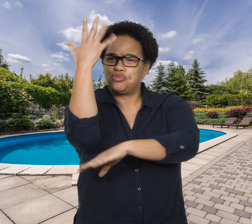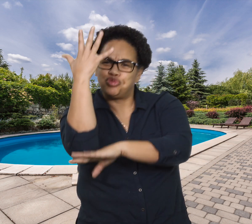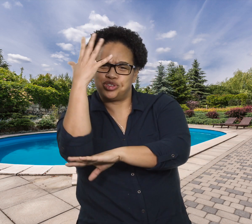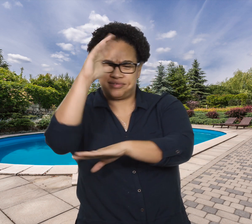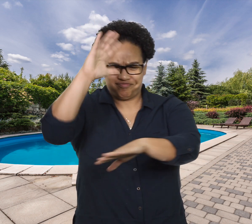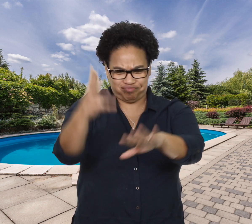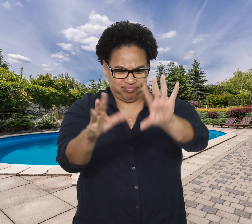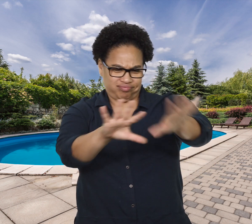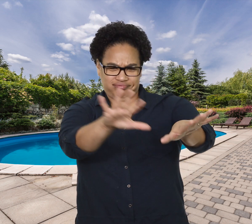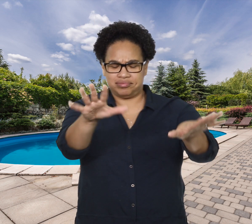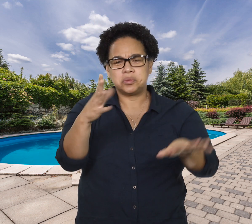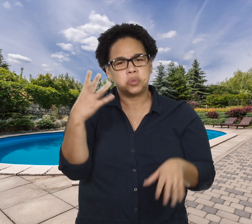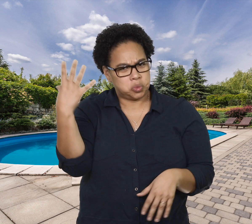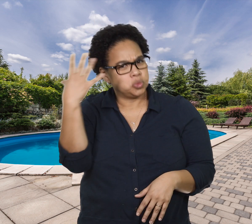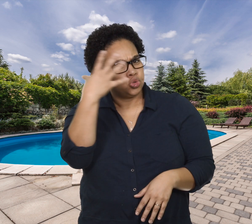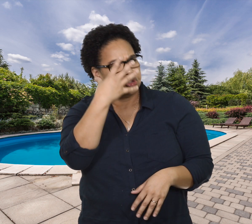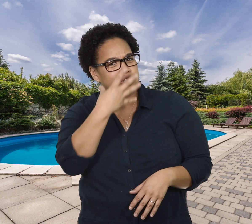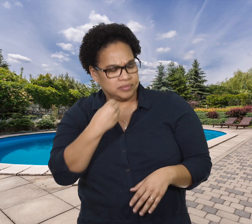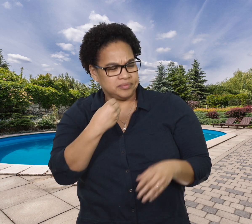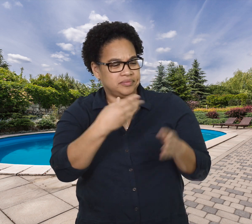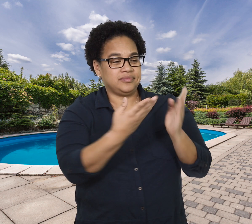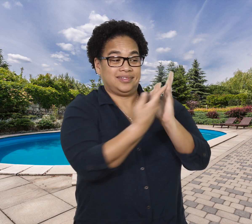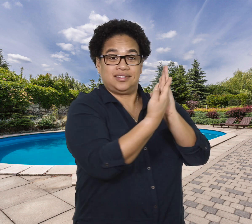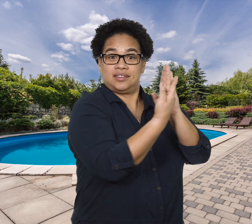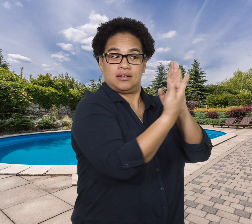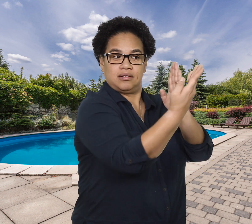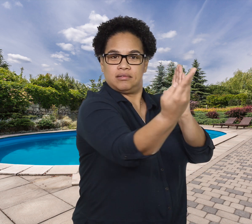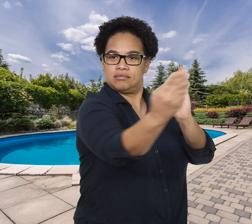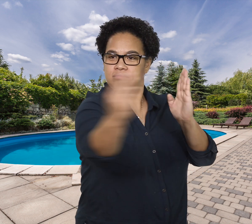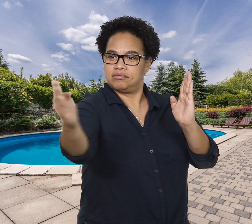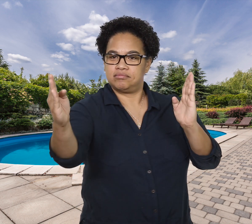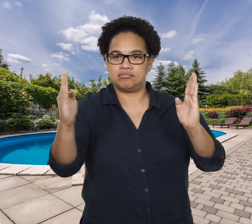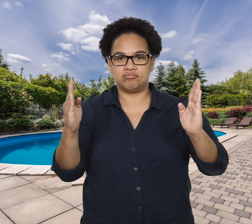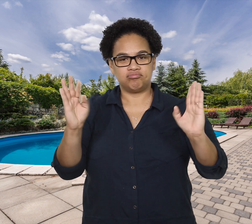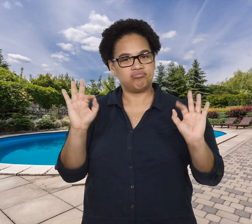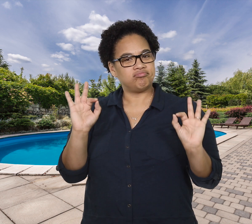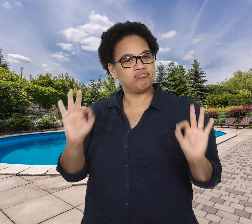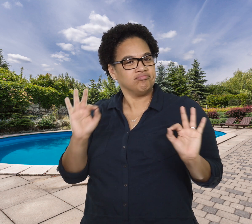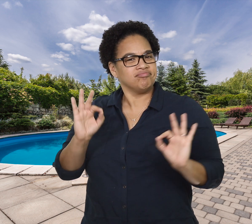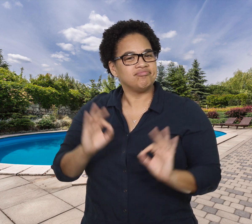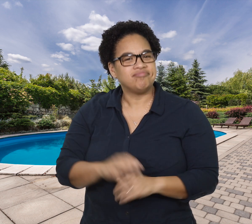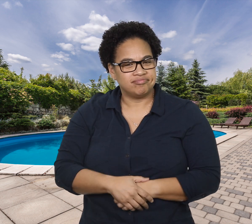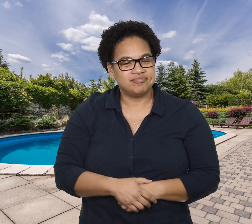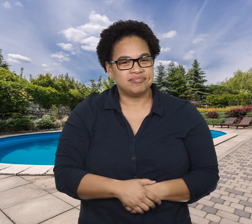brush in front and it is fenced.